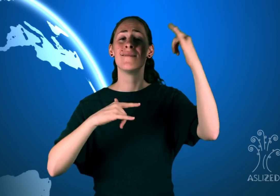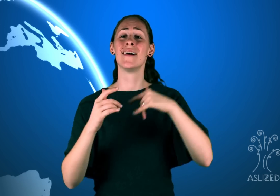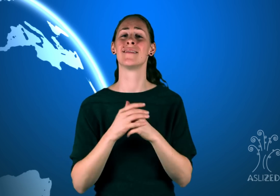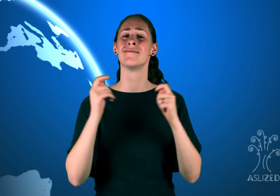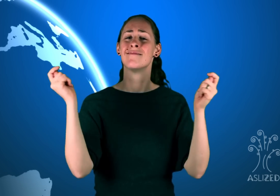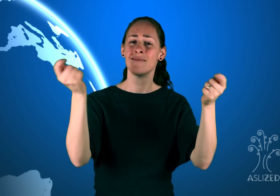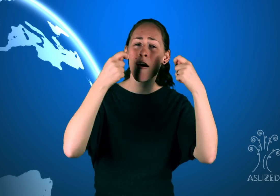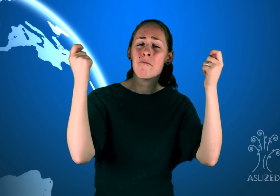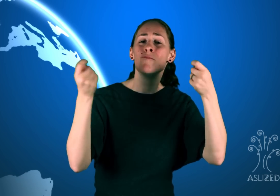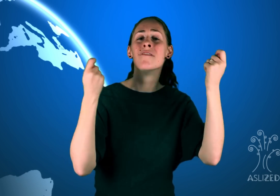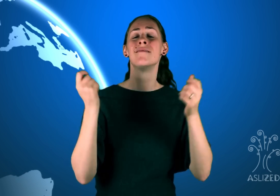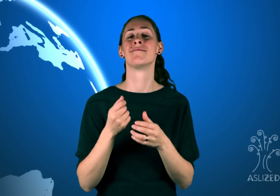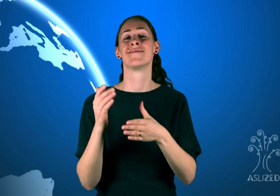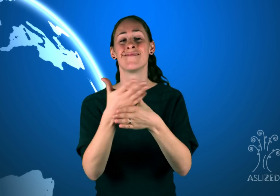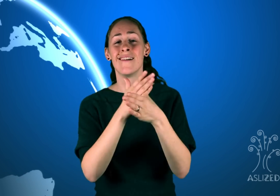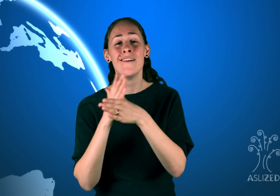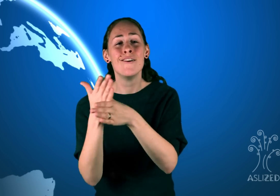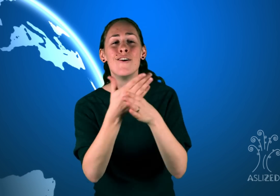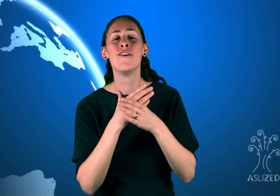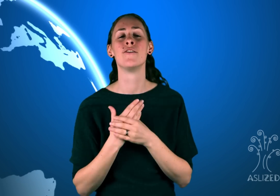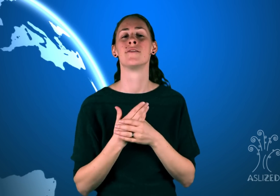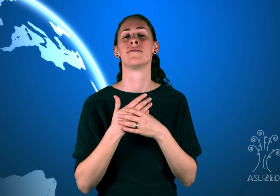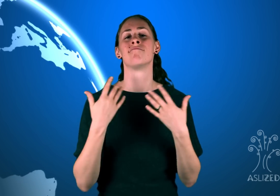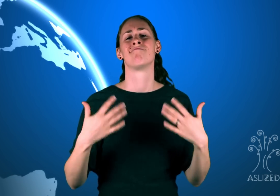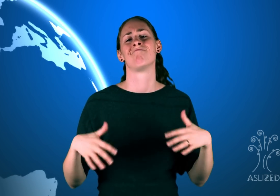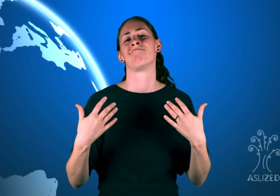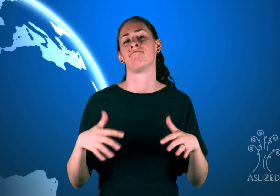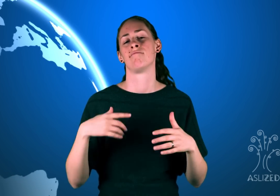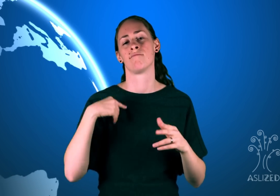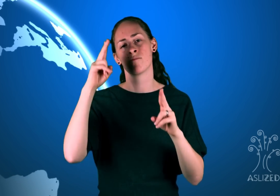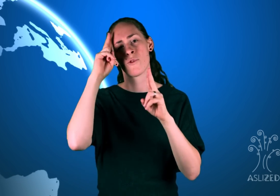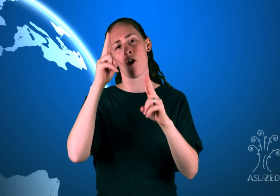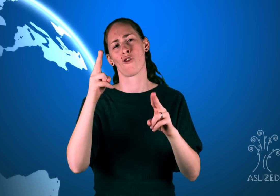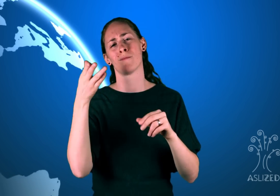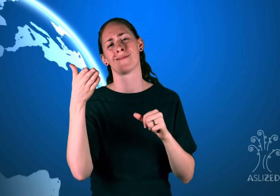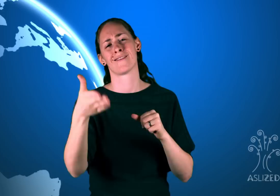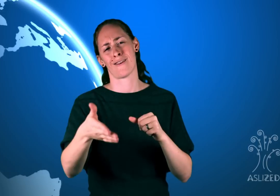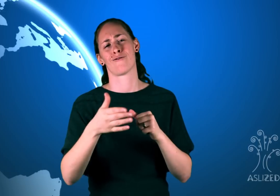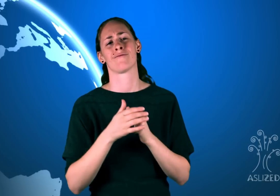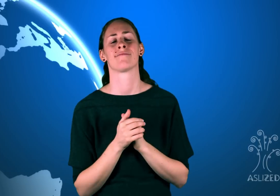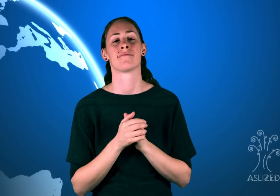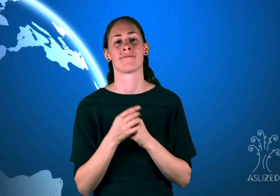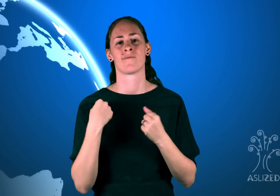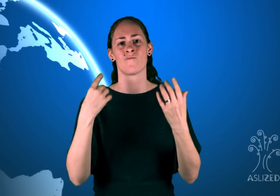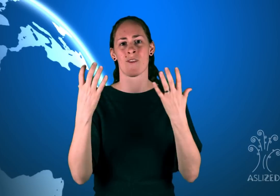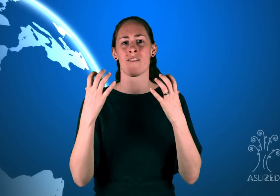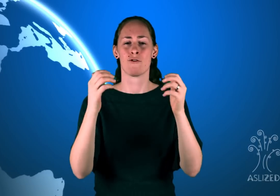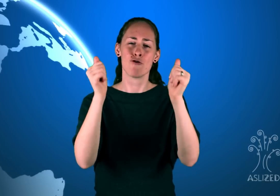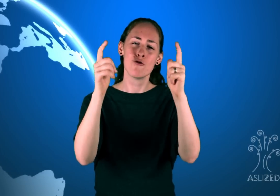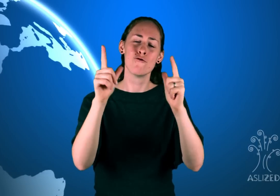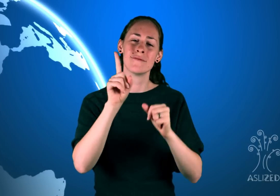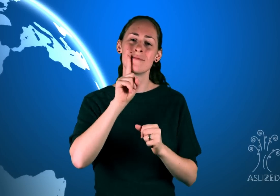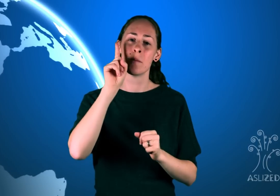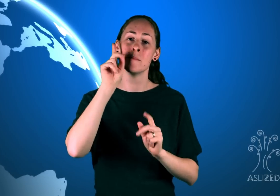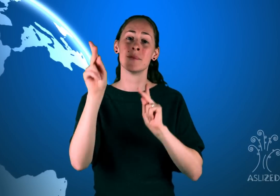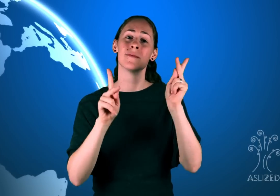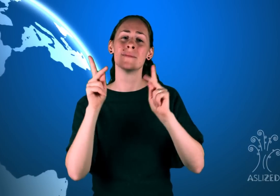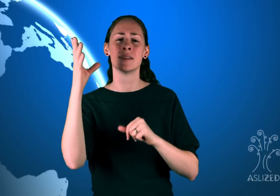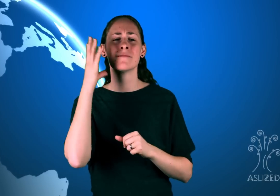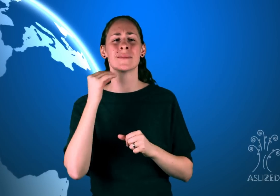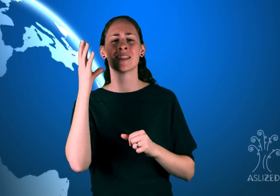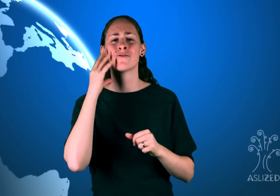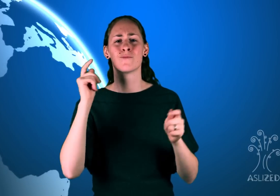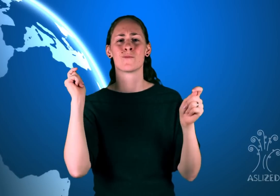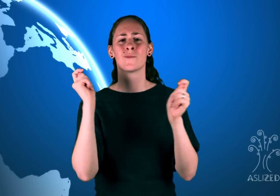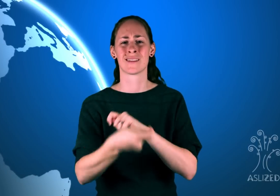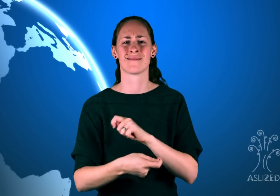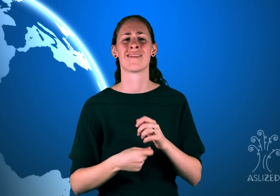experiences. It was truly an honor to be there. All Deaf people experience a renaissance. Globally,